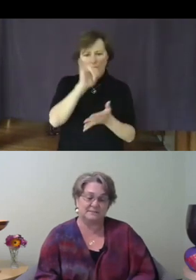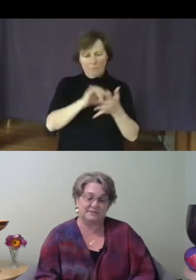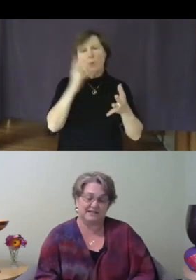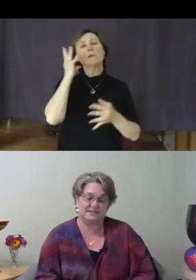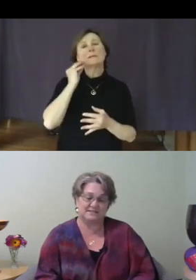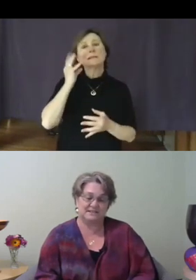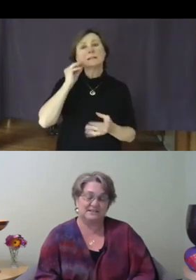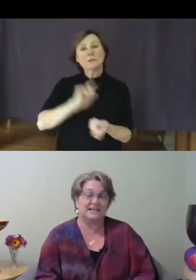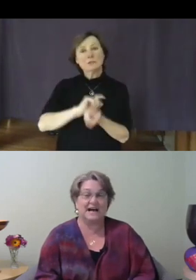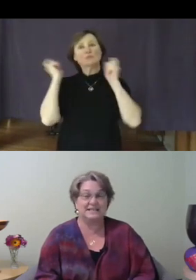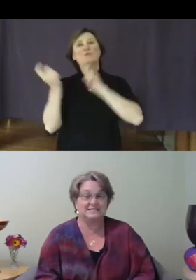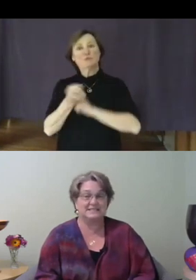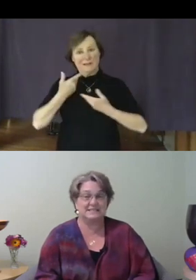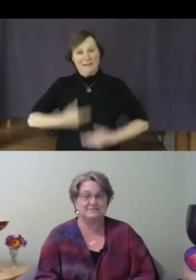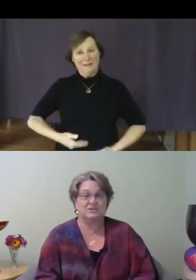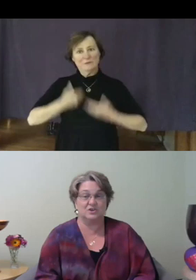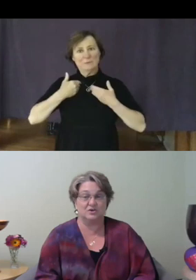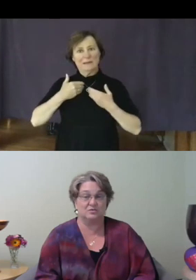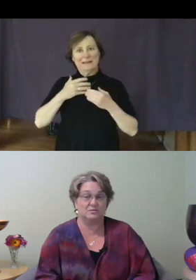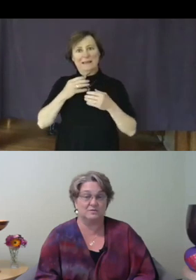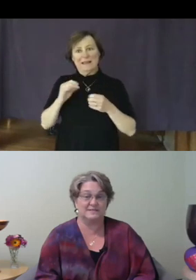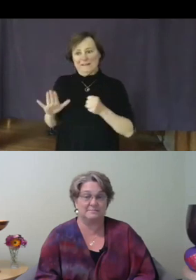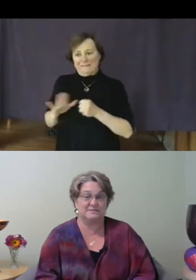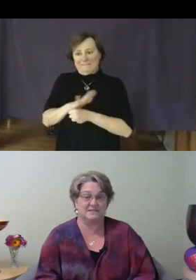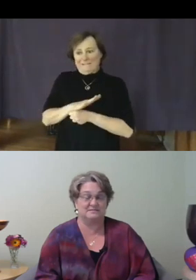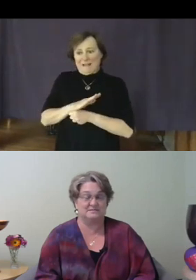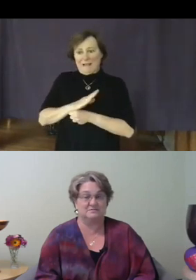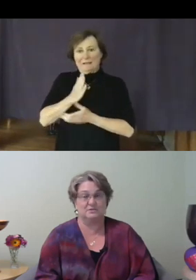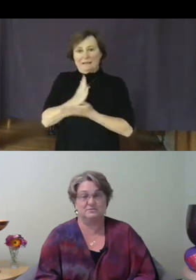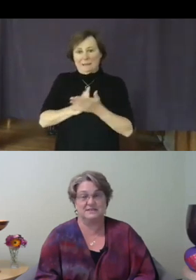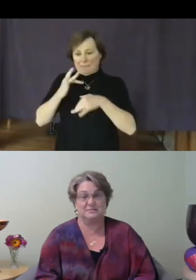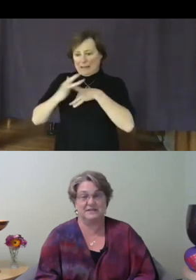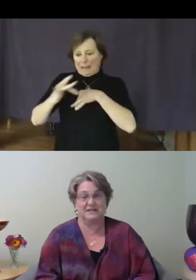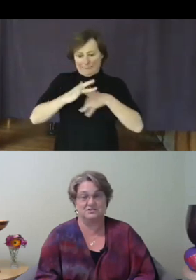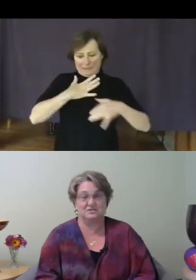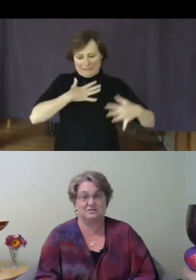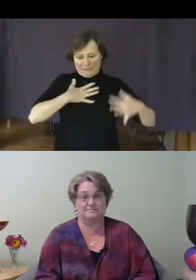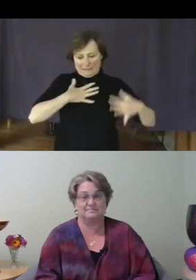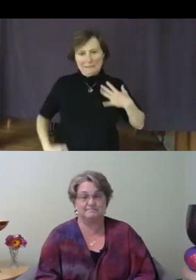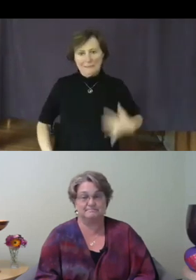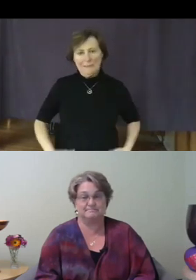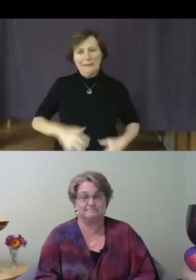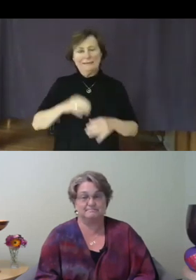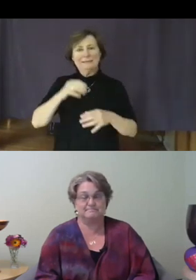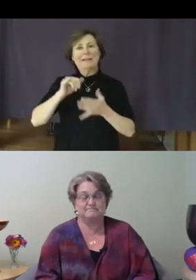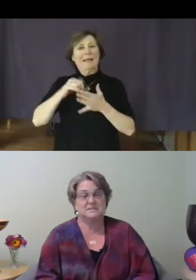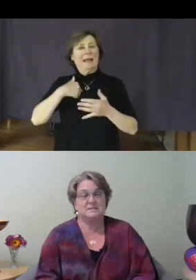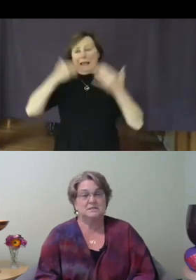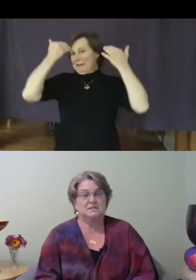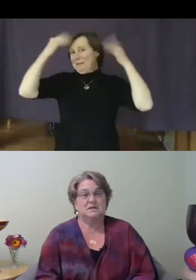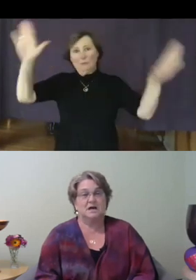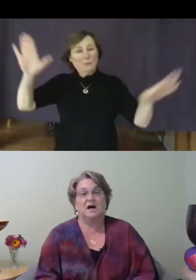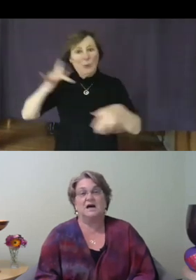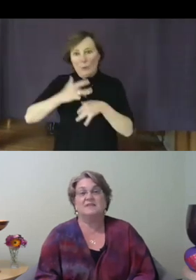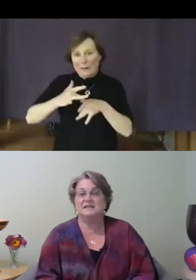place that I didn't even know was empty," wrote David Blanchard. I think it's